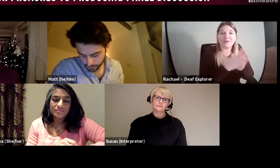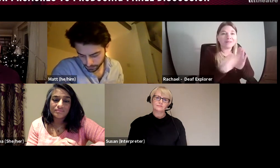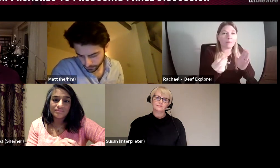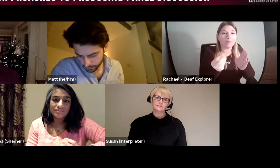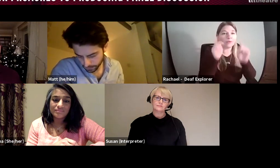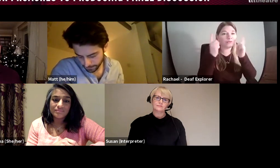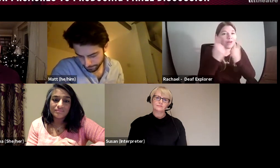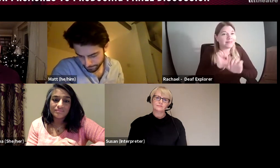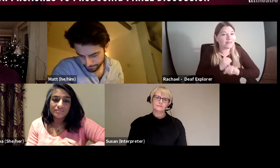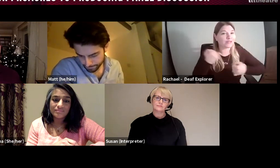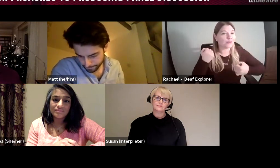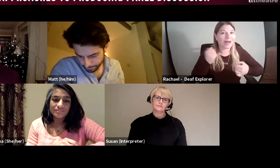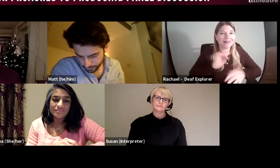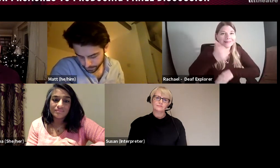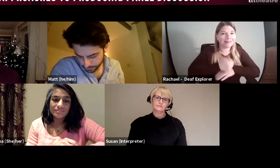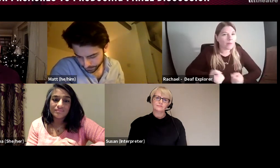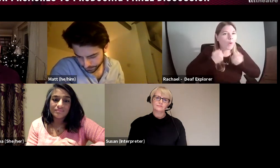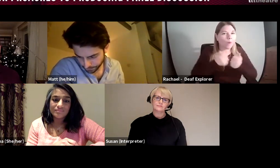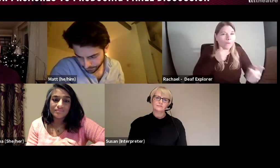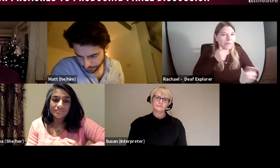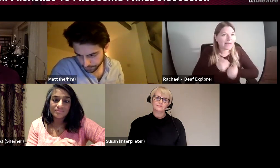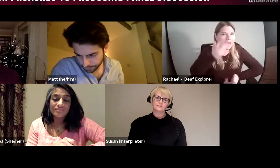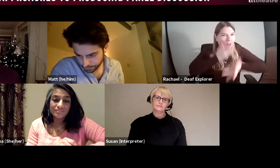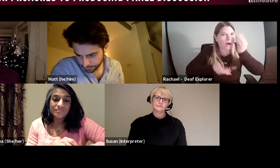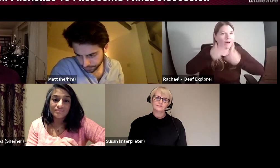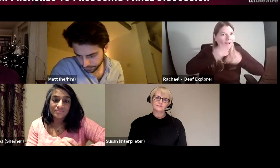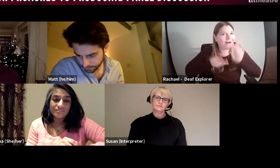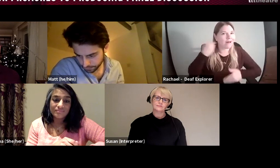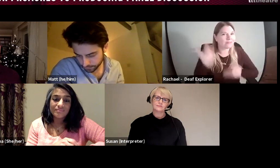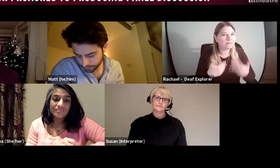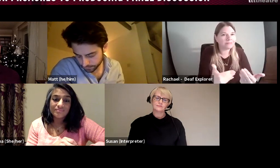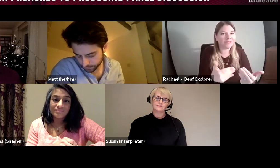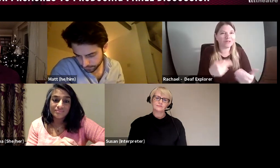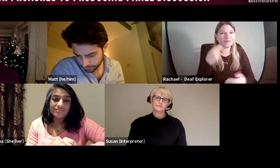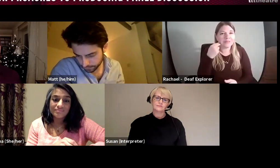and I think there are a lot of university graduates that set up their own companies